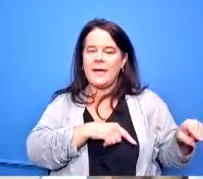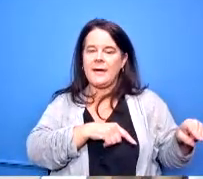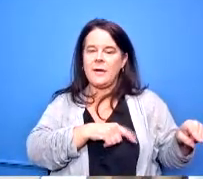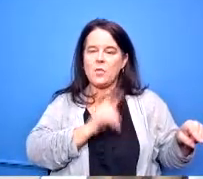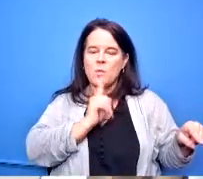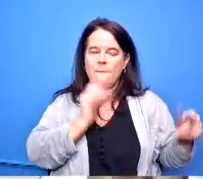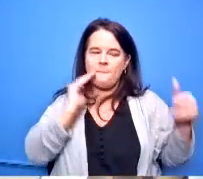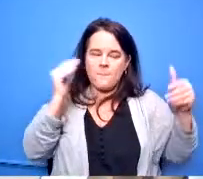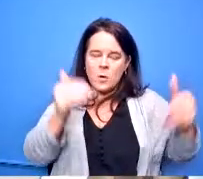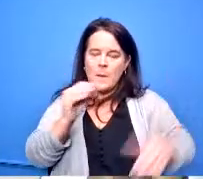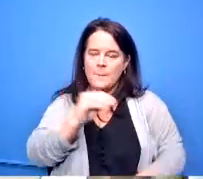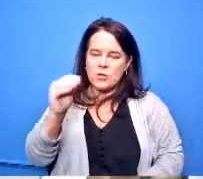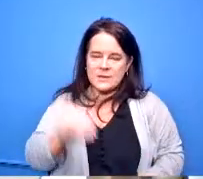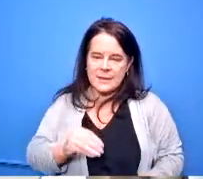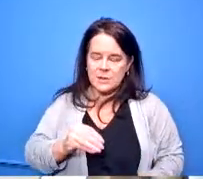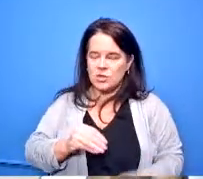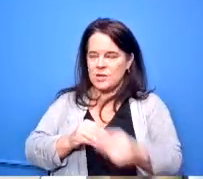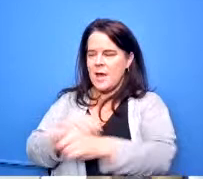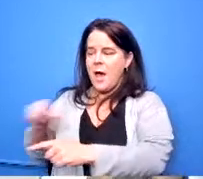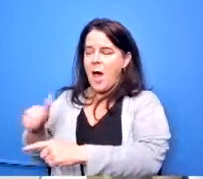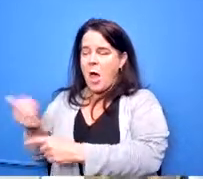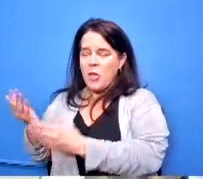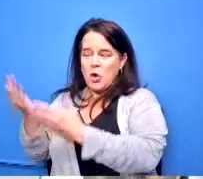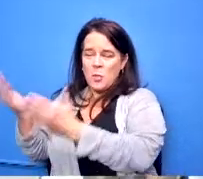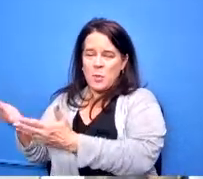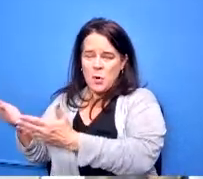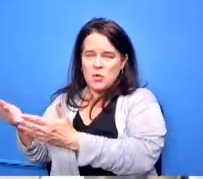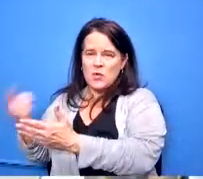uh whereas some of the other proposals said that they would do it but they didn't they